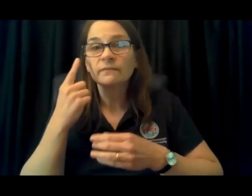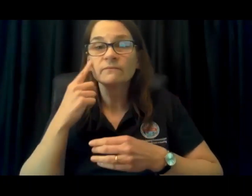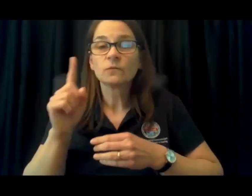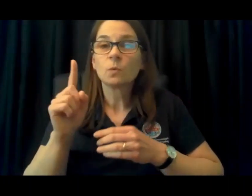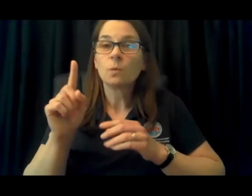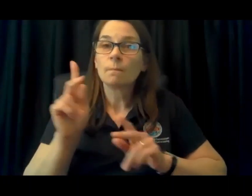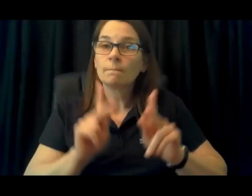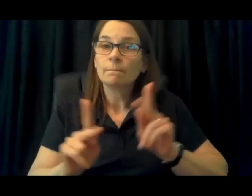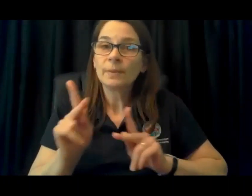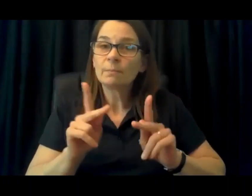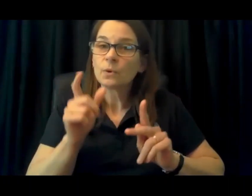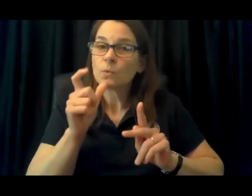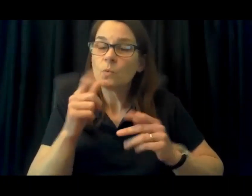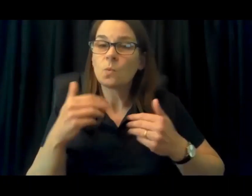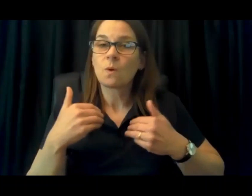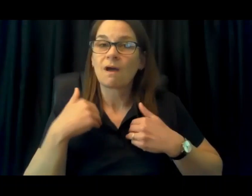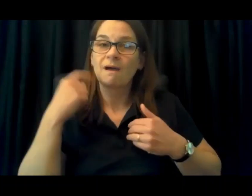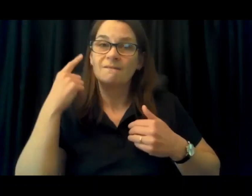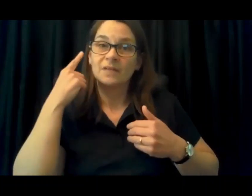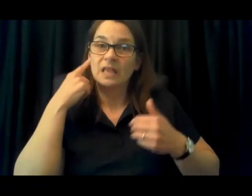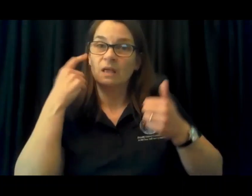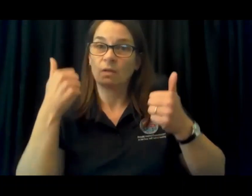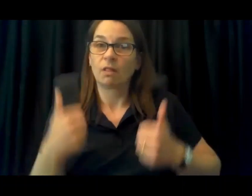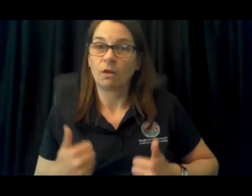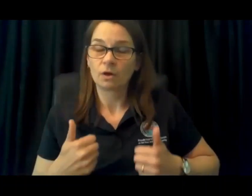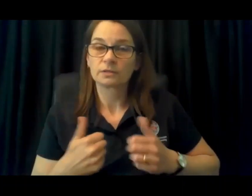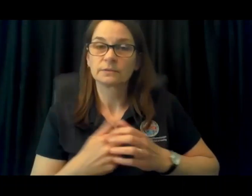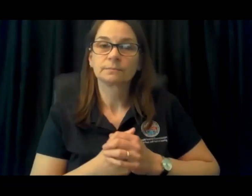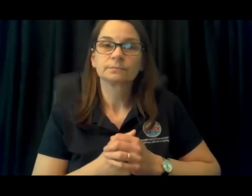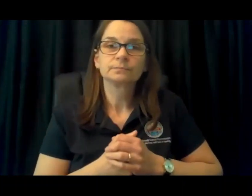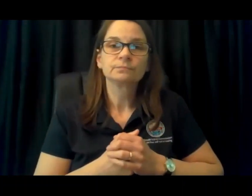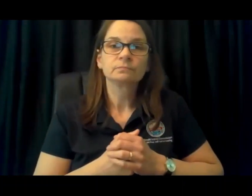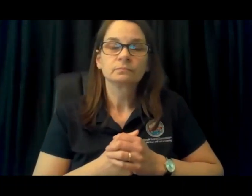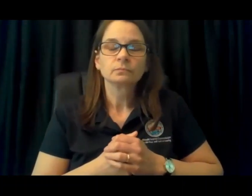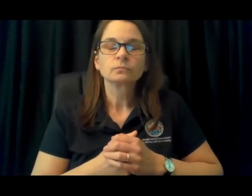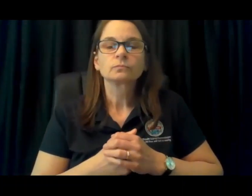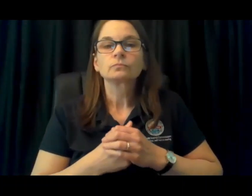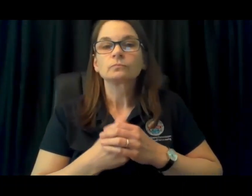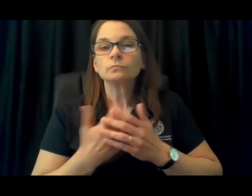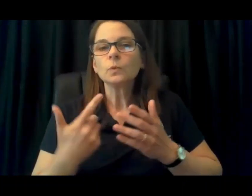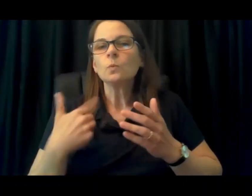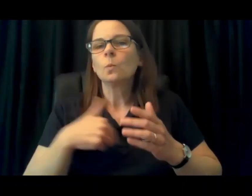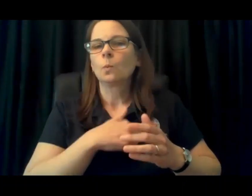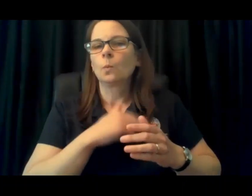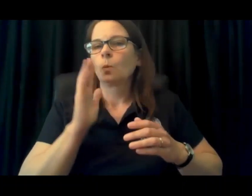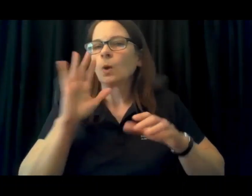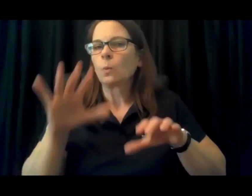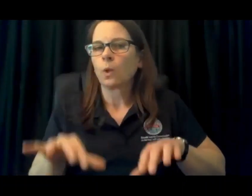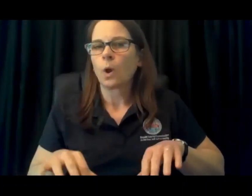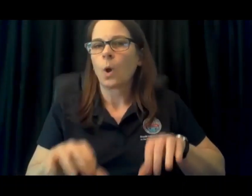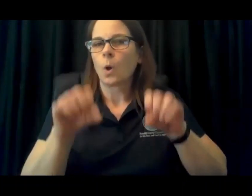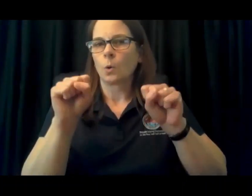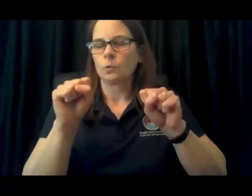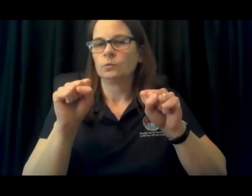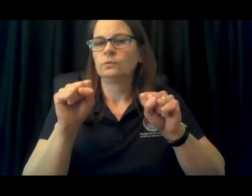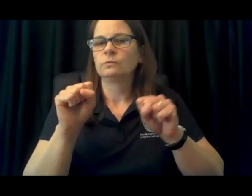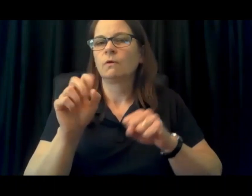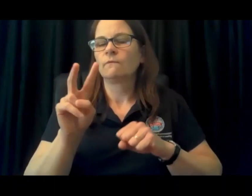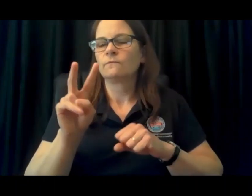organizations and services they provide to people with hearing loss.